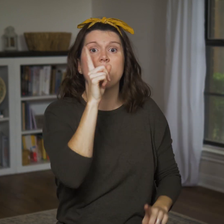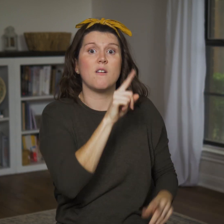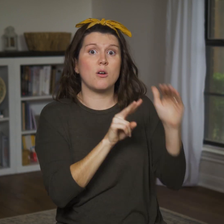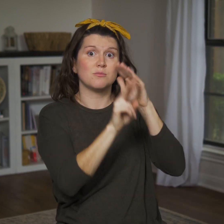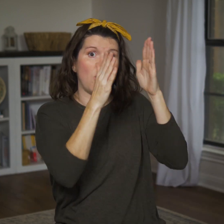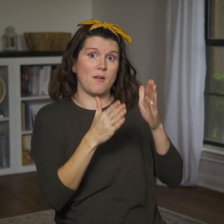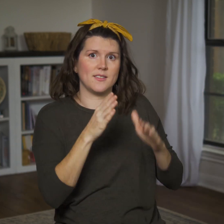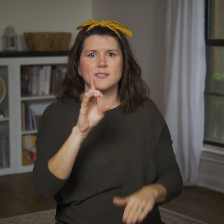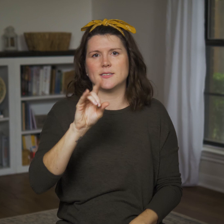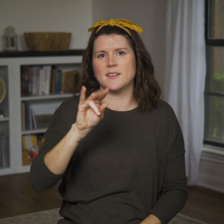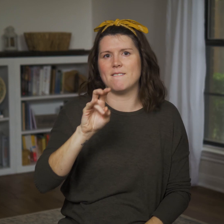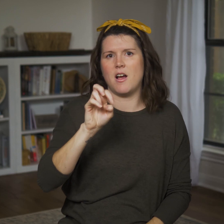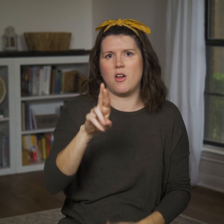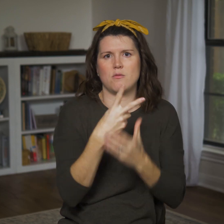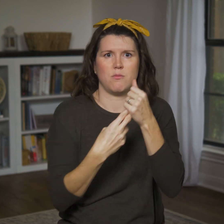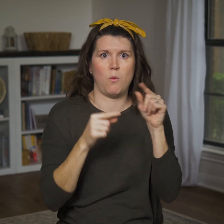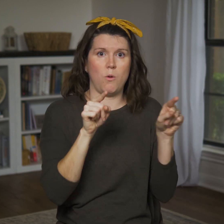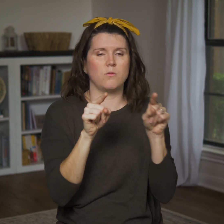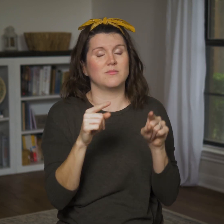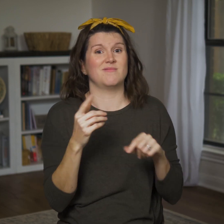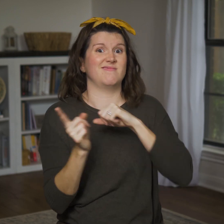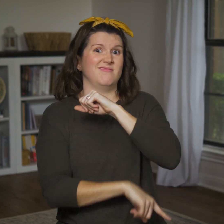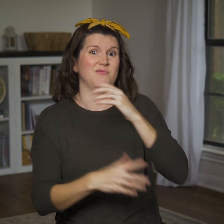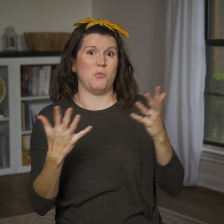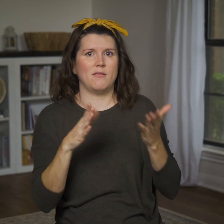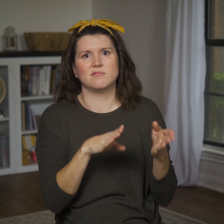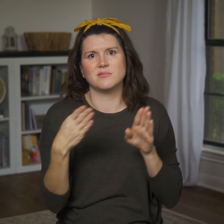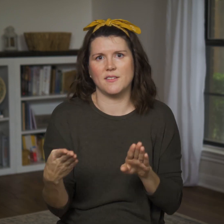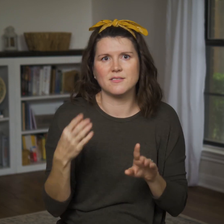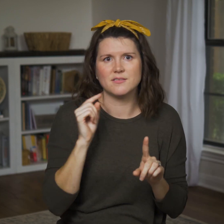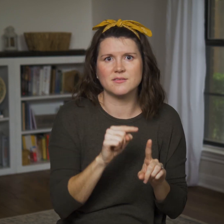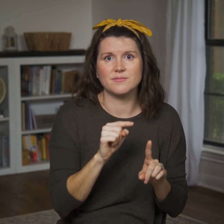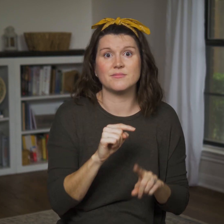False prophets and diviners get the death penalty